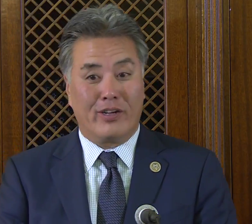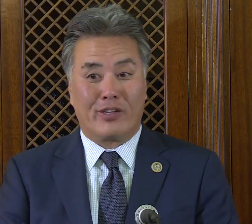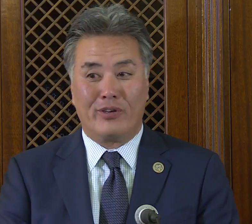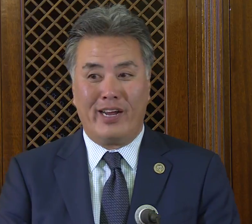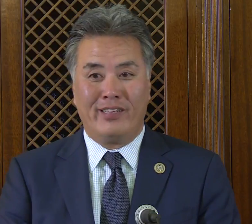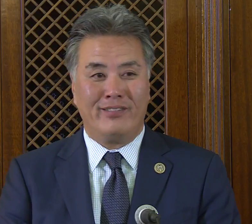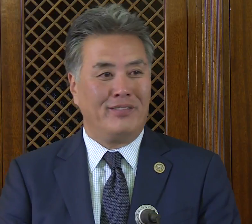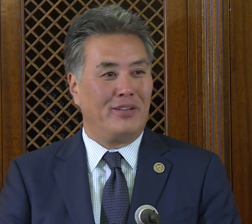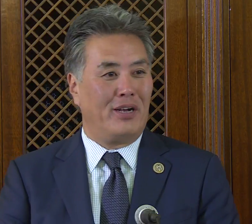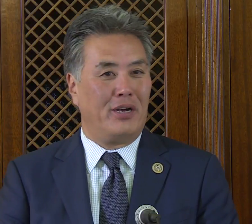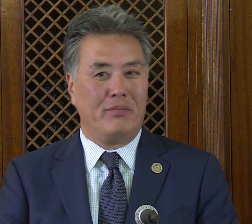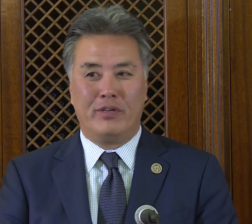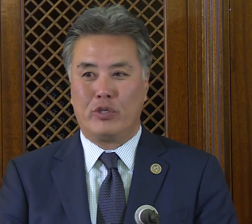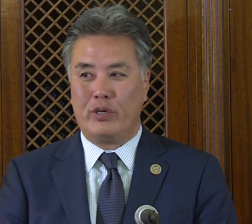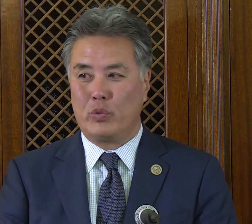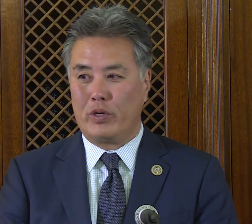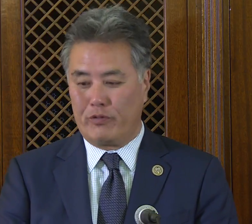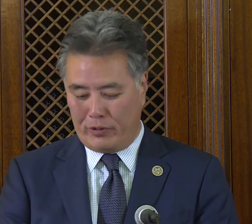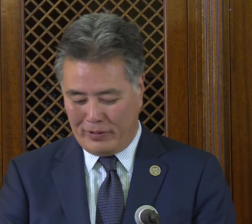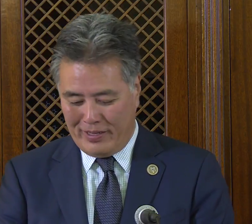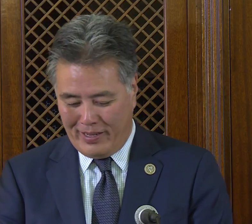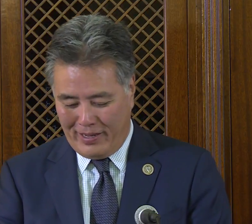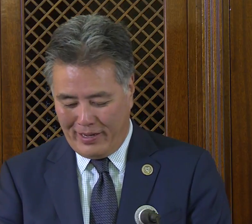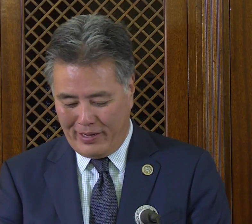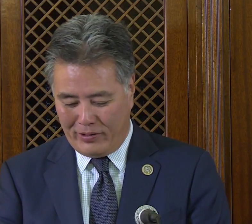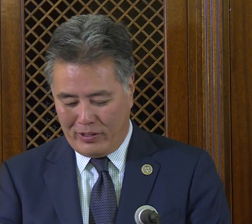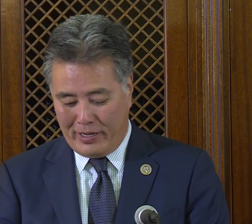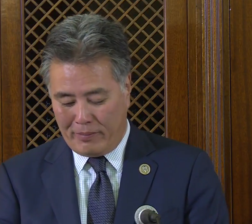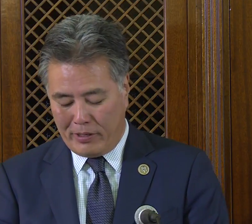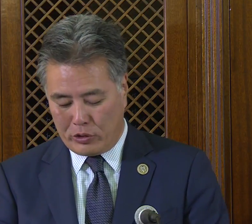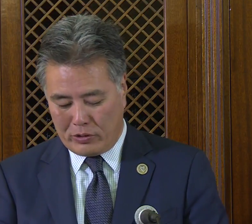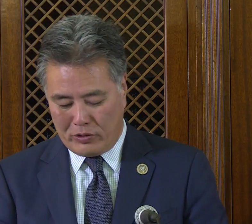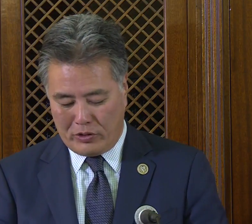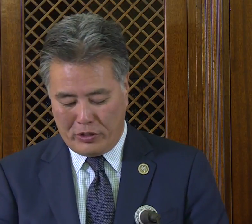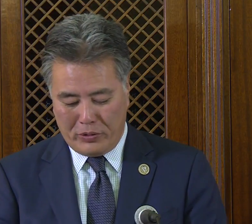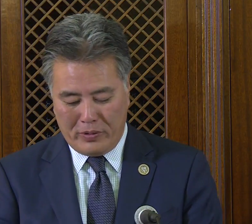Dr. Hayden, it's always wonderful and a pleasure to see you.